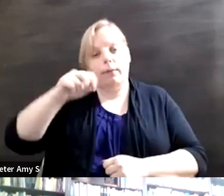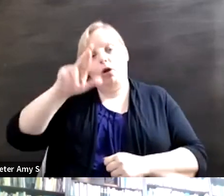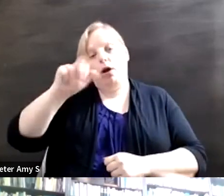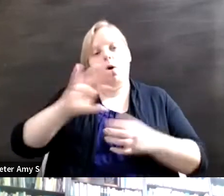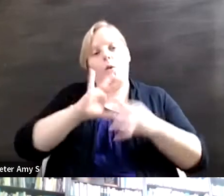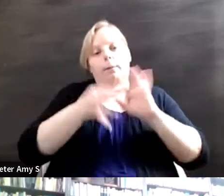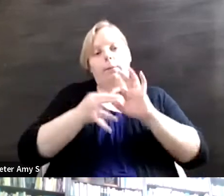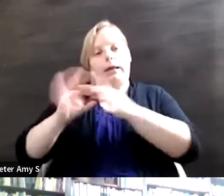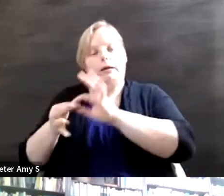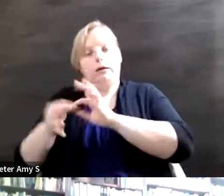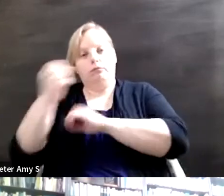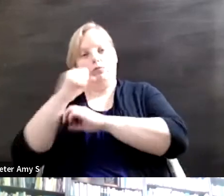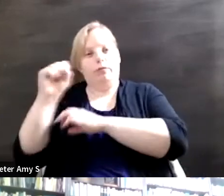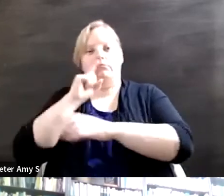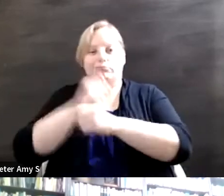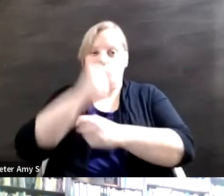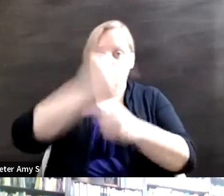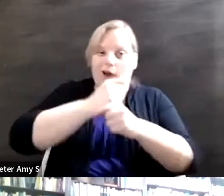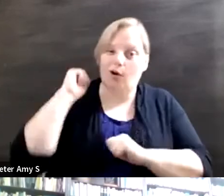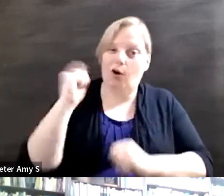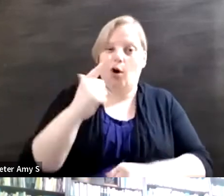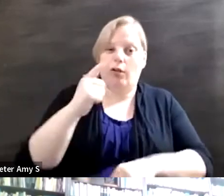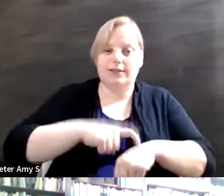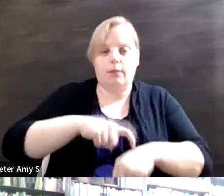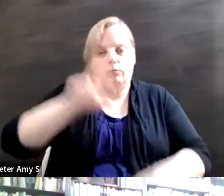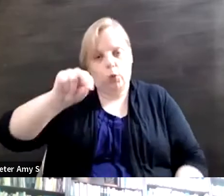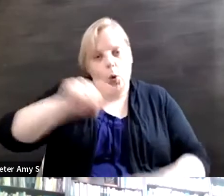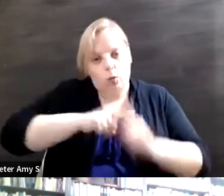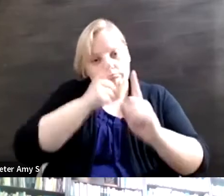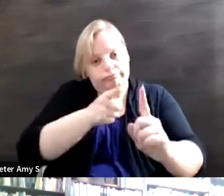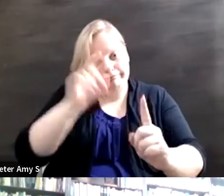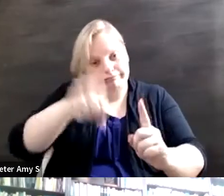get it right. I know we strive to but just like I said I as an individual don't always get it right.